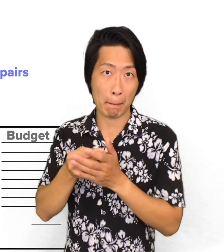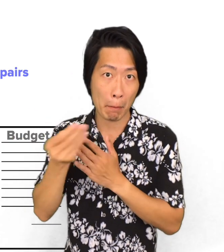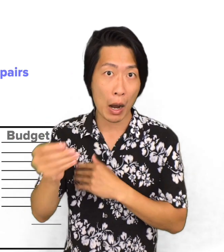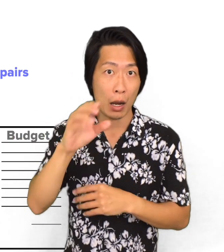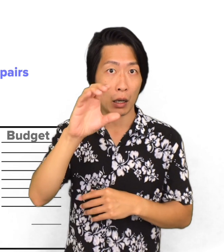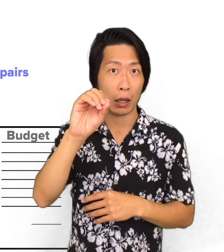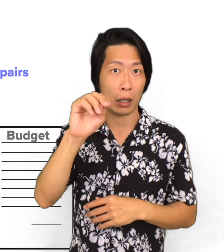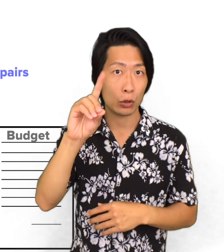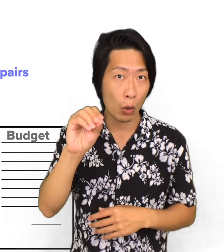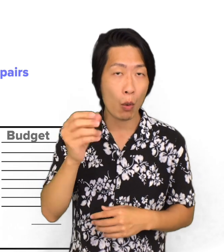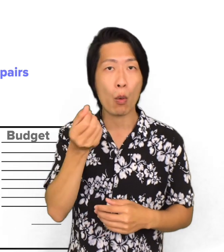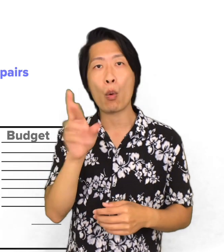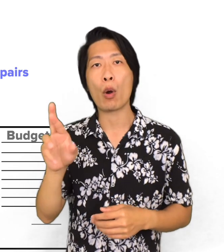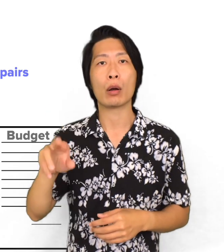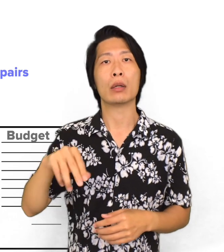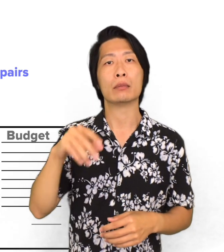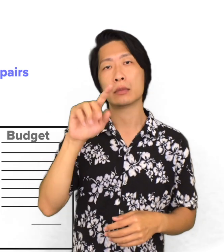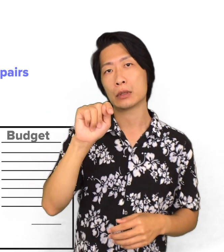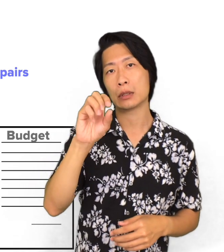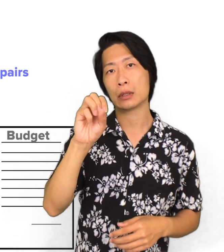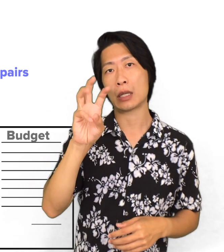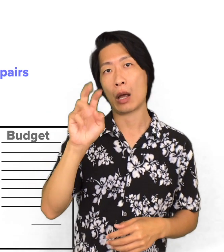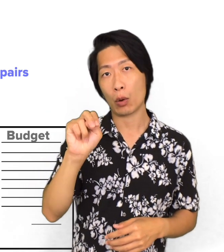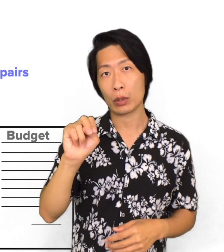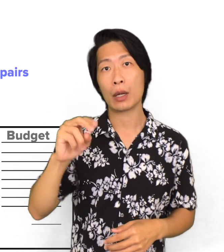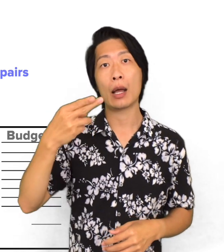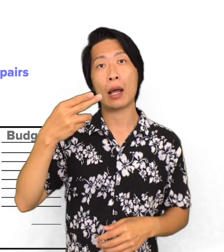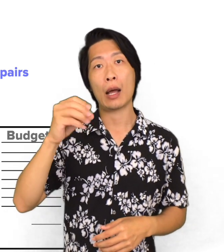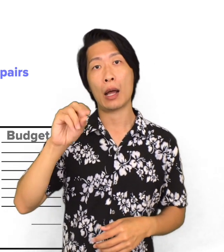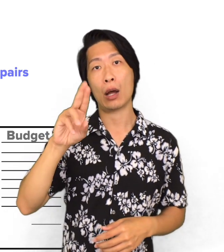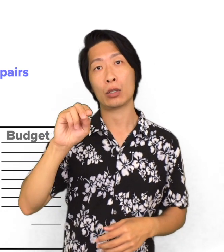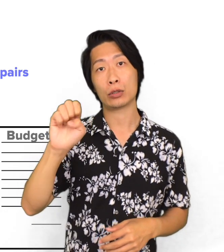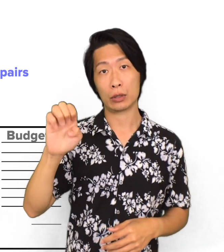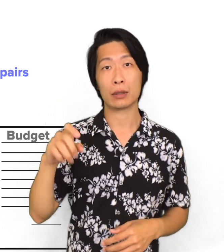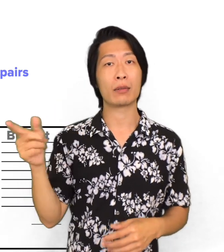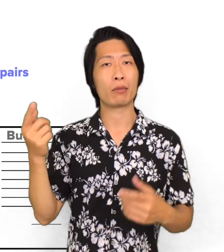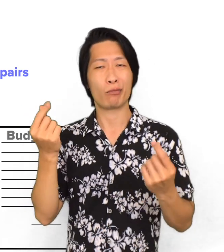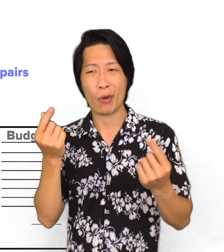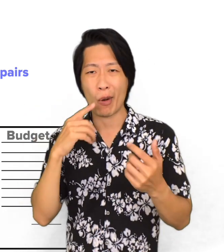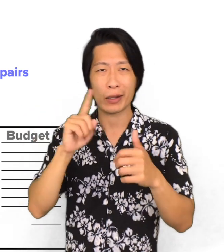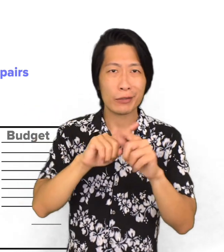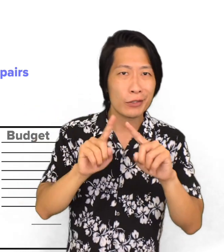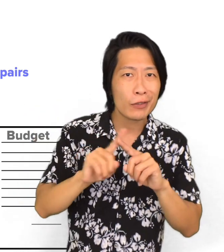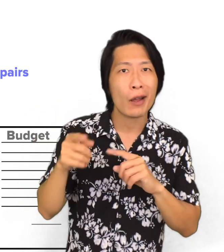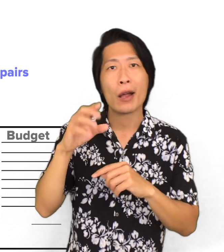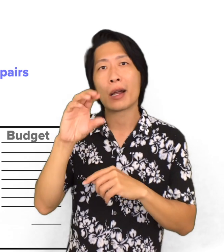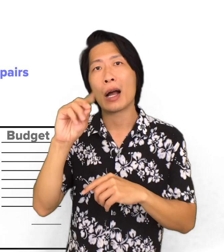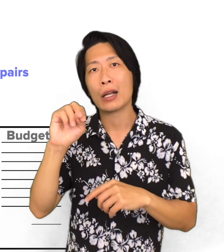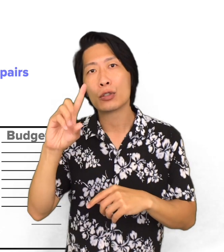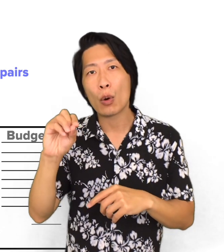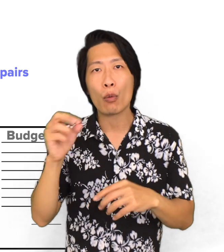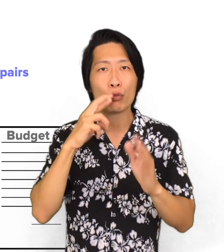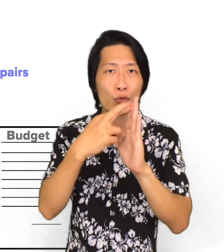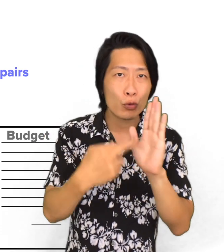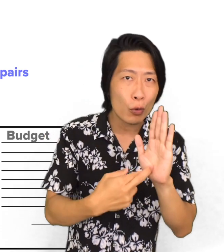and this is for people who are purchasing a condo or townhouse. You'll see those condo documents, the house rules,